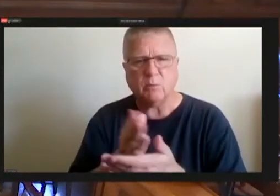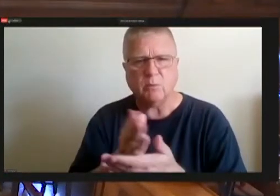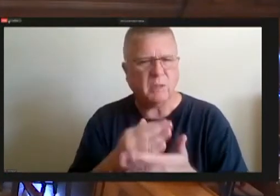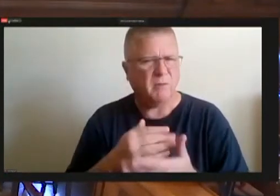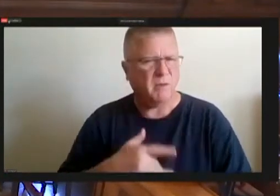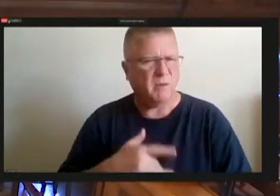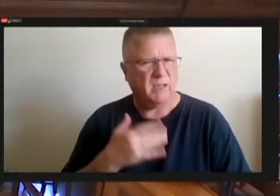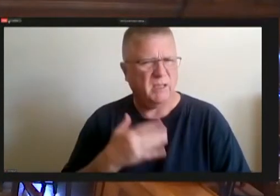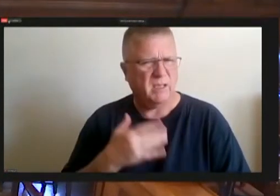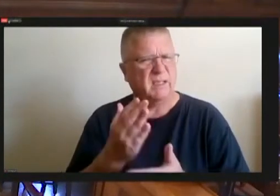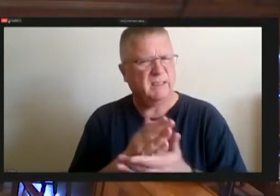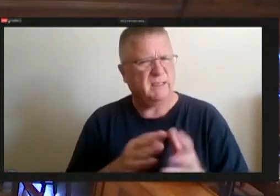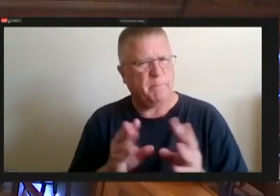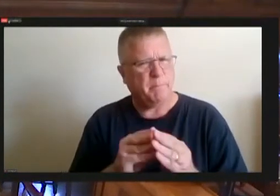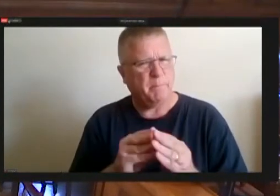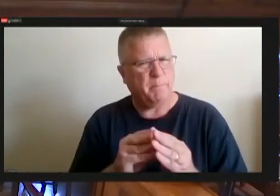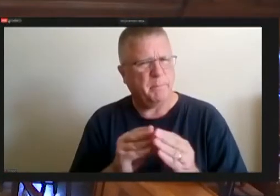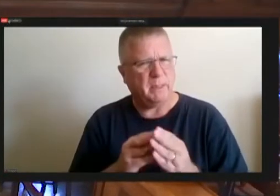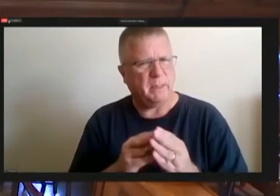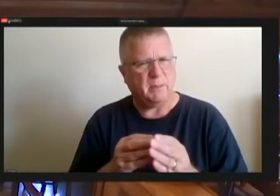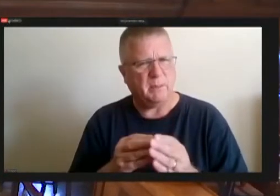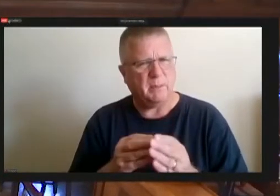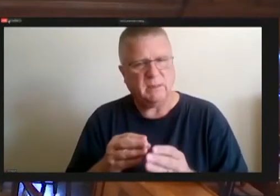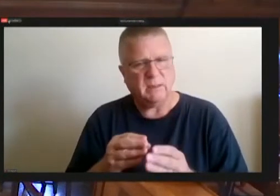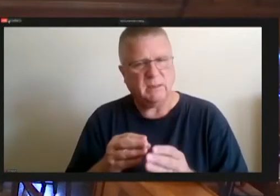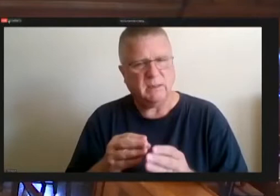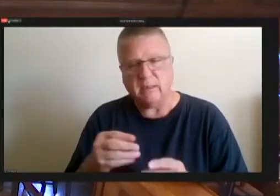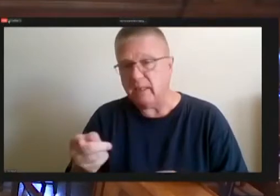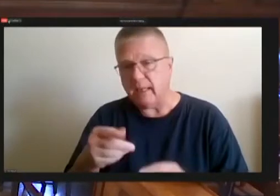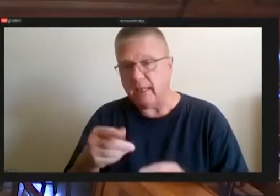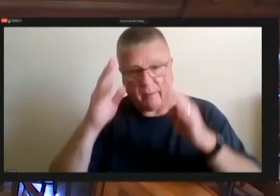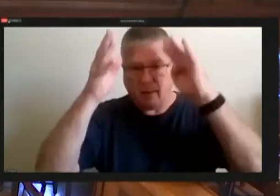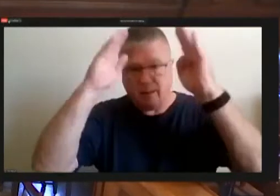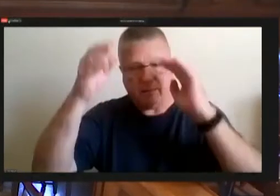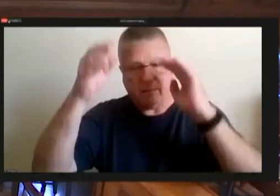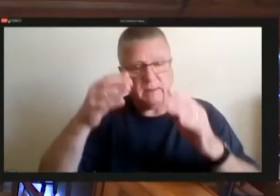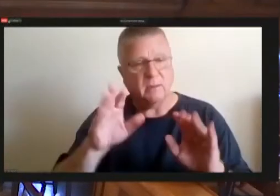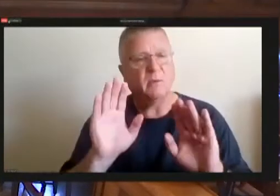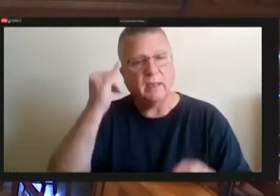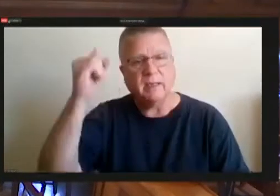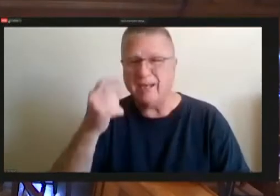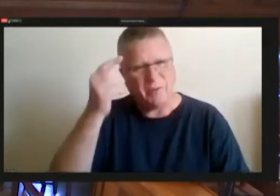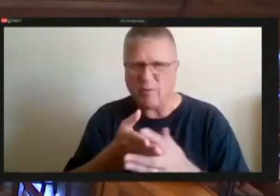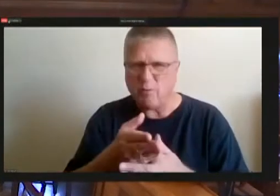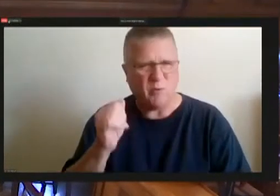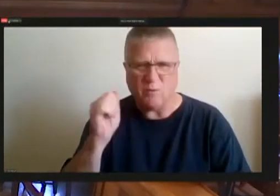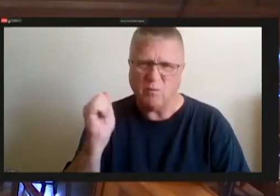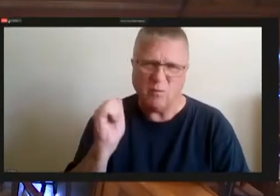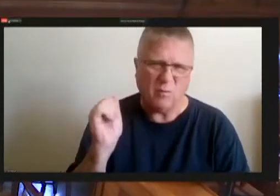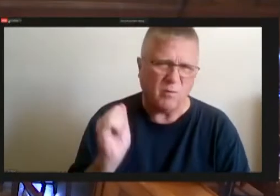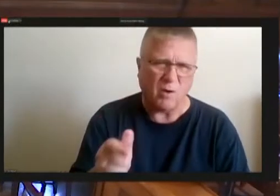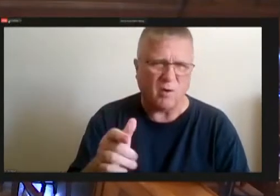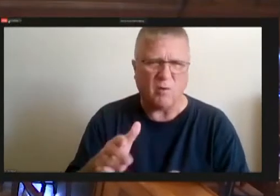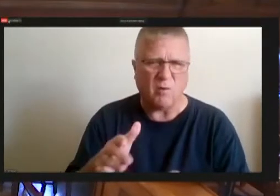that they thought were great, but then time through all the way. And I'm just I'm going to abstain from this today because I think that we don't have any